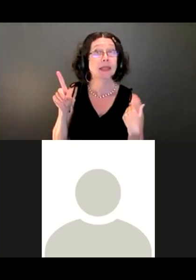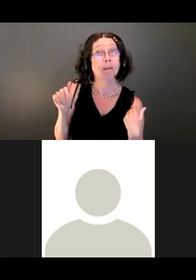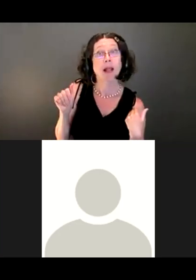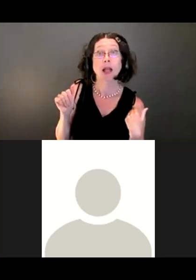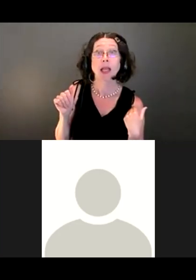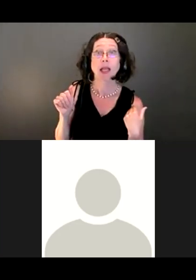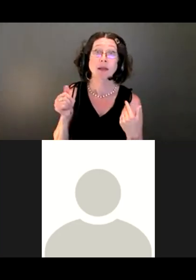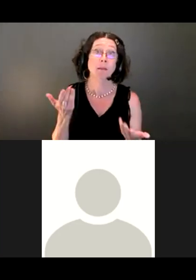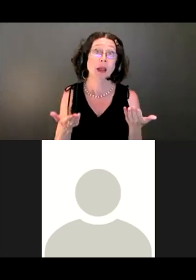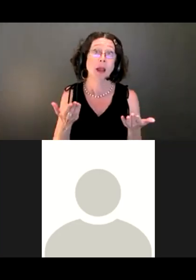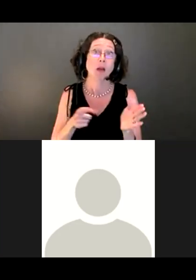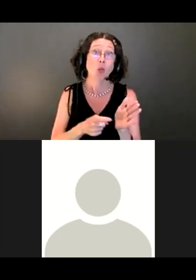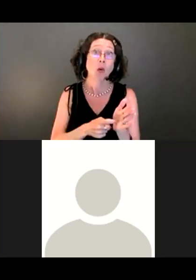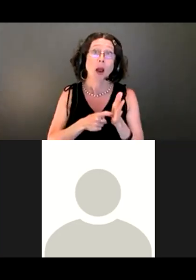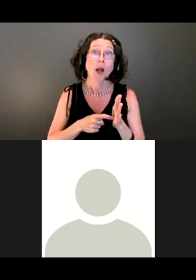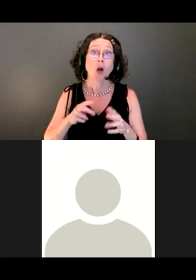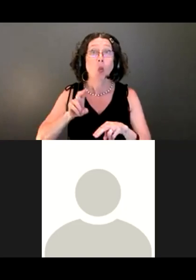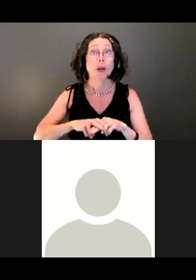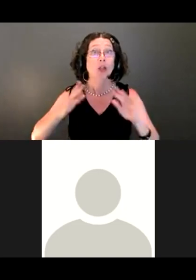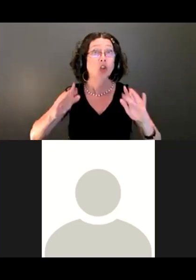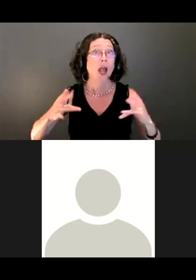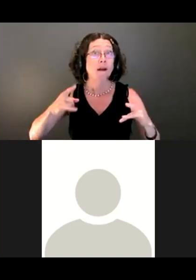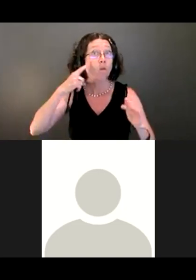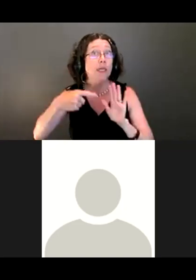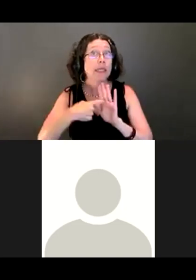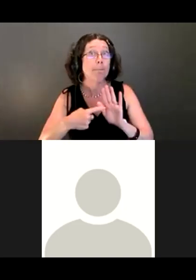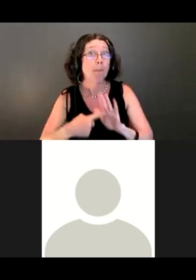disabilities that may require a wheelchair, for instance, or